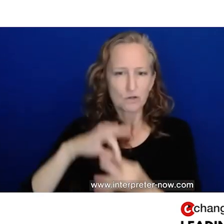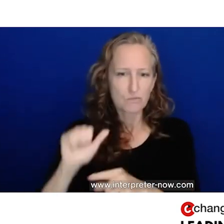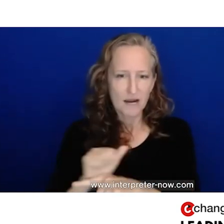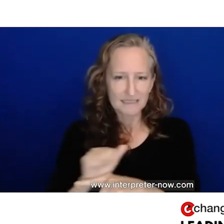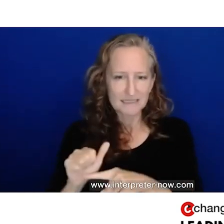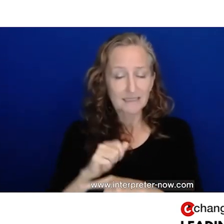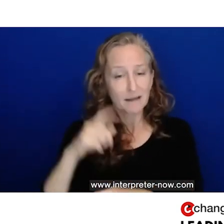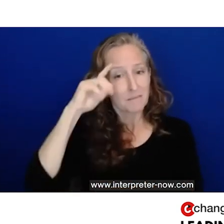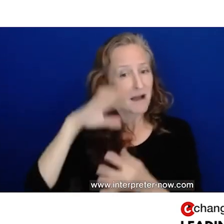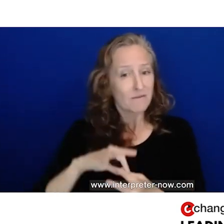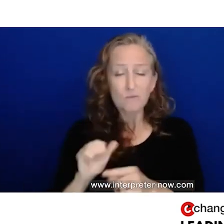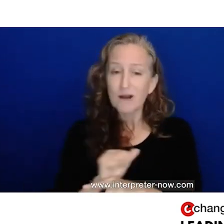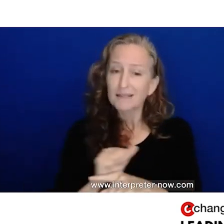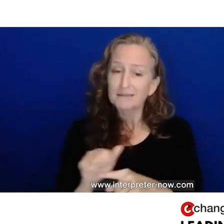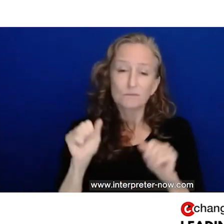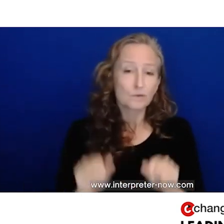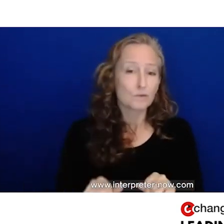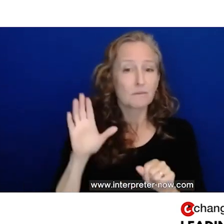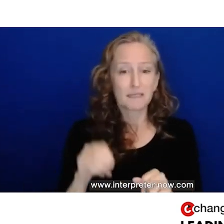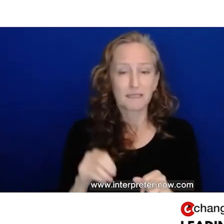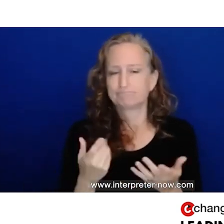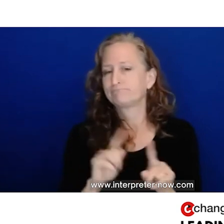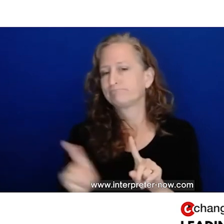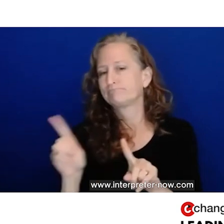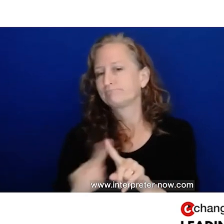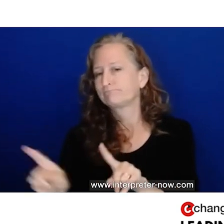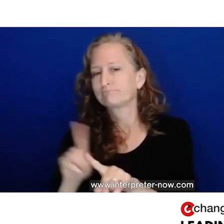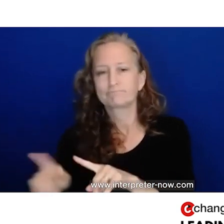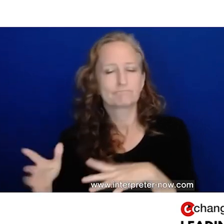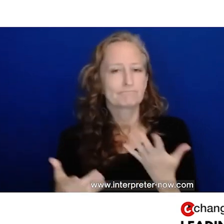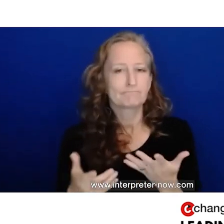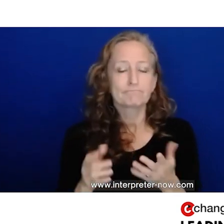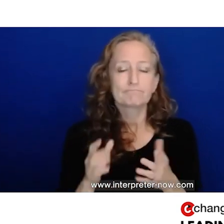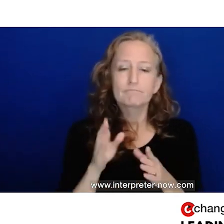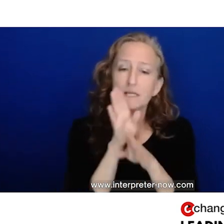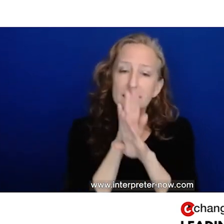it can be an example of many things. You can be in silent meditation when you close your